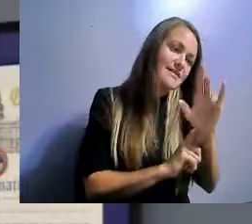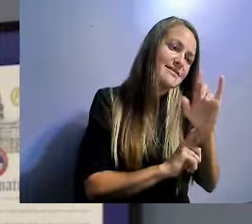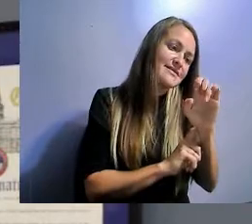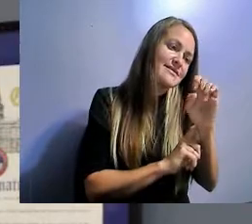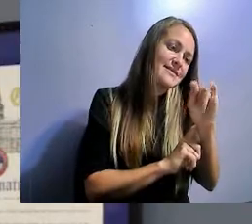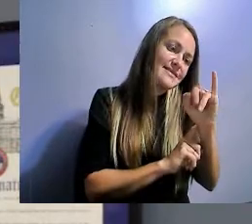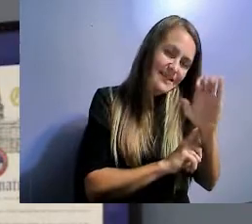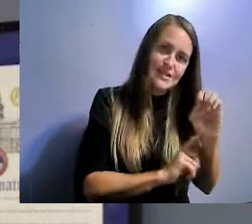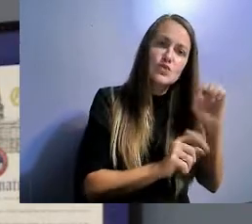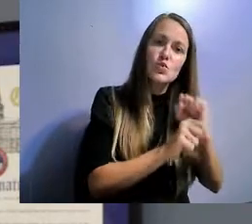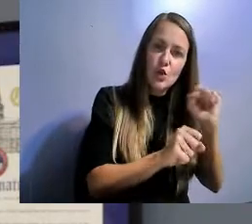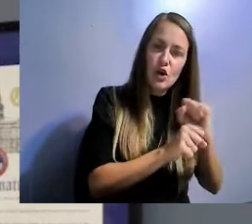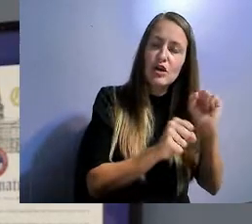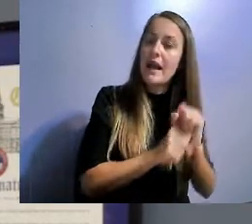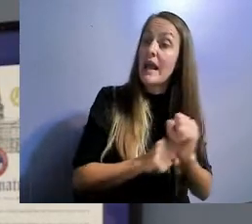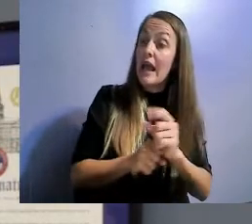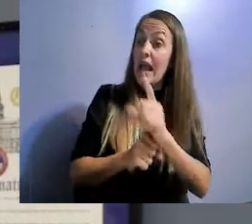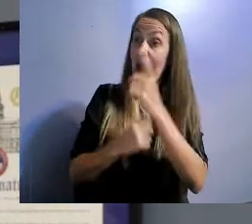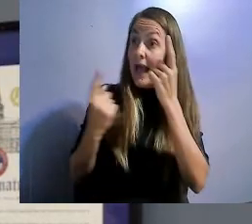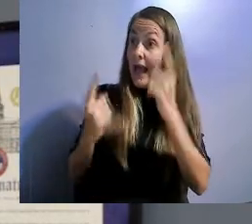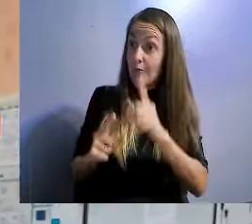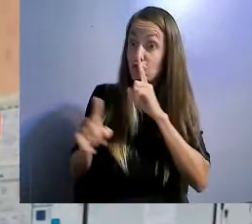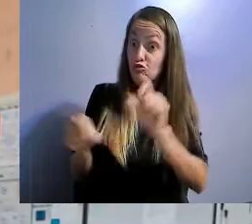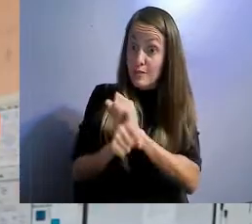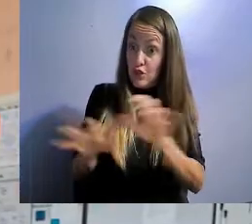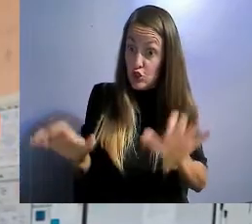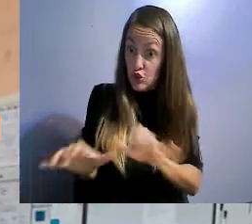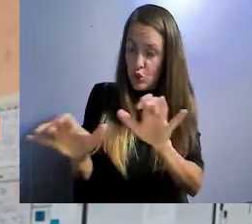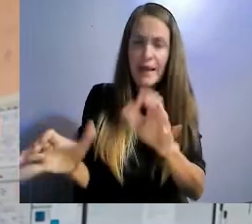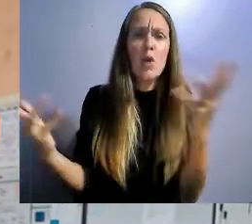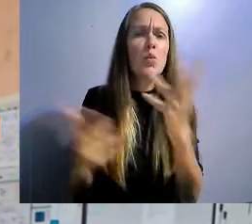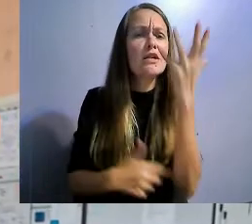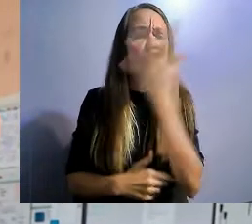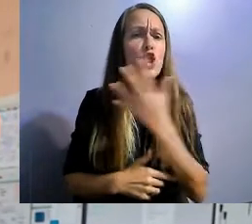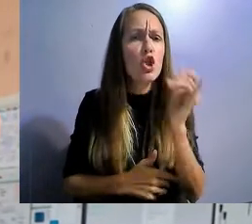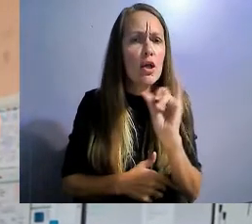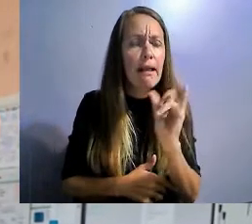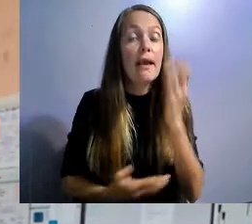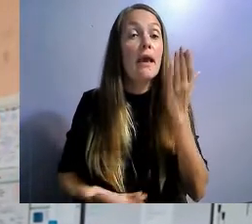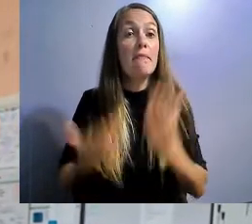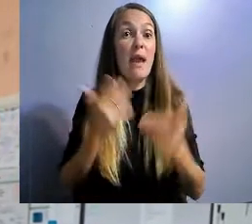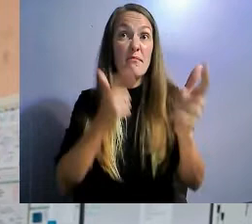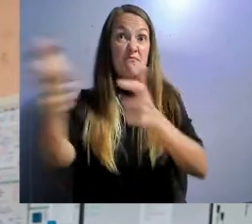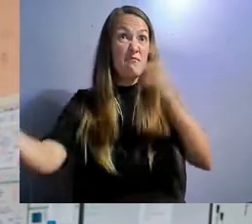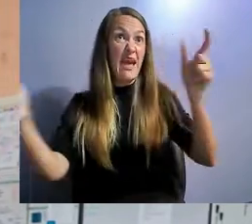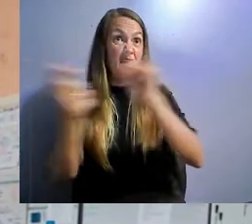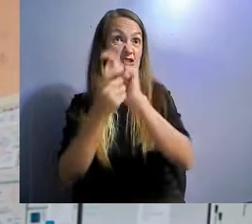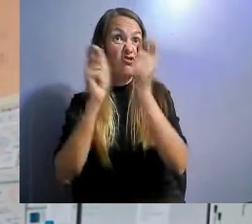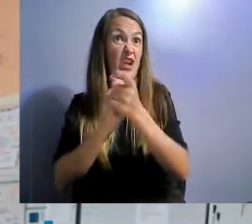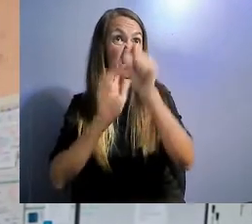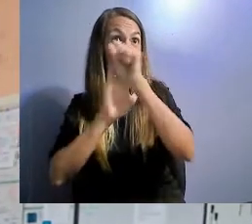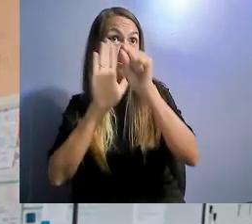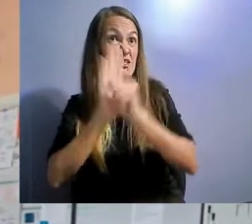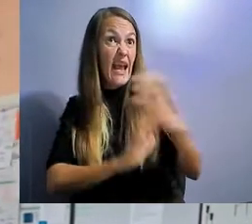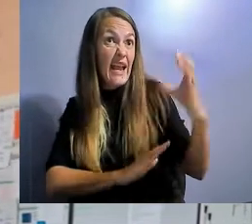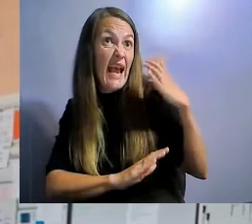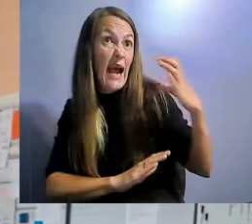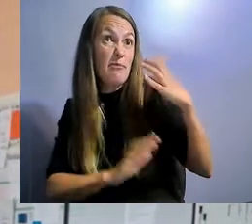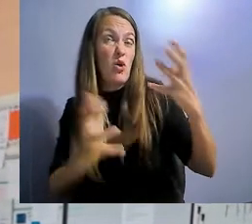state capital or you are trying to make sure that your child receives the educational support they need from their homeroom teacher.